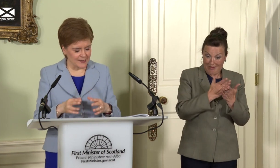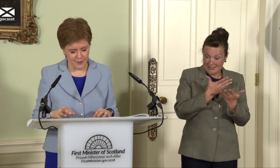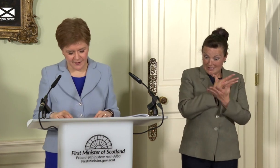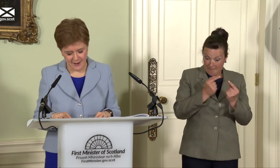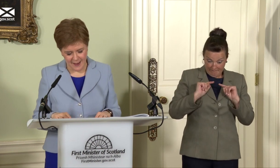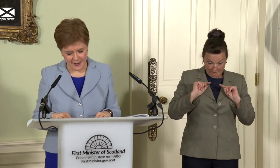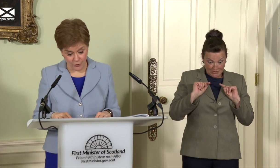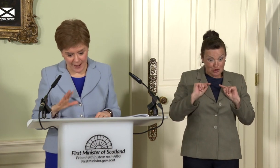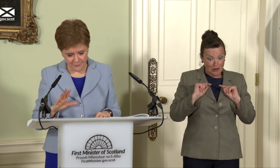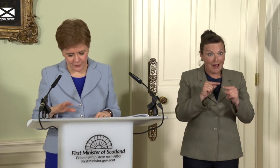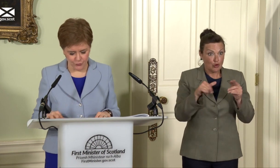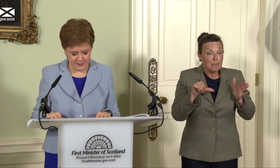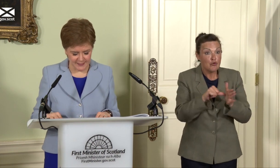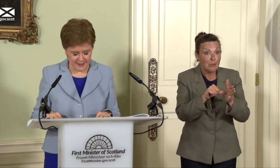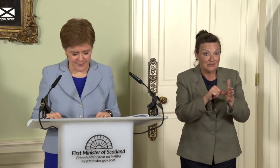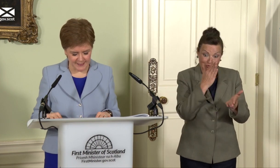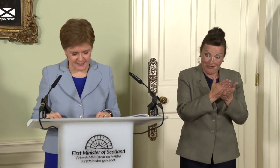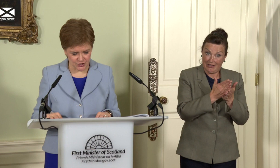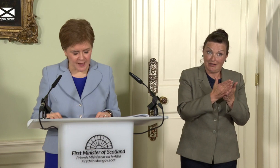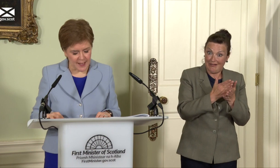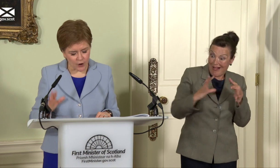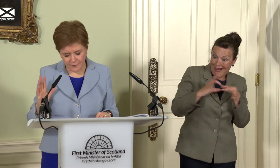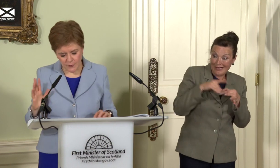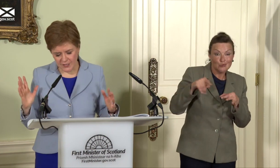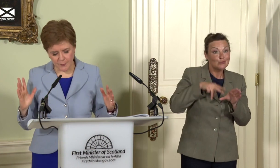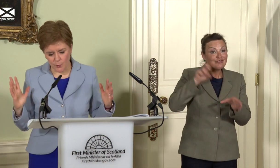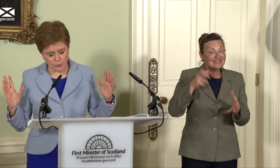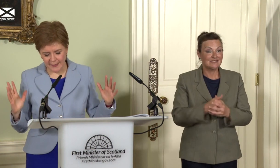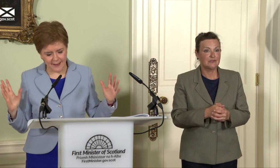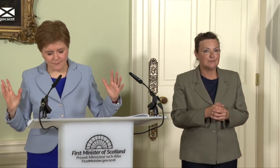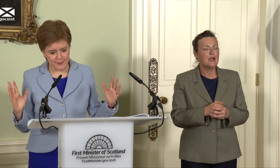their or have their roots in that decision. On your first question about polls, again, perfectly